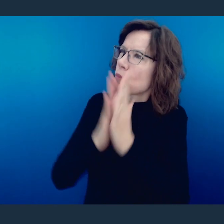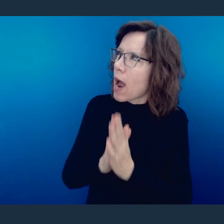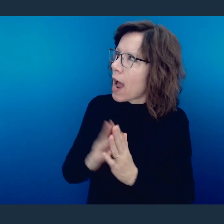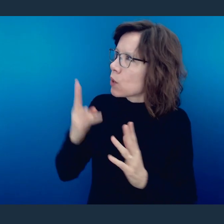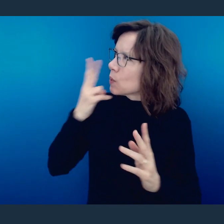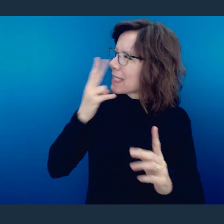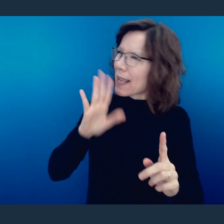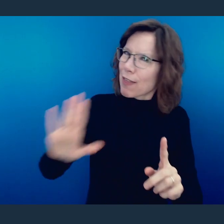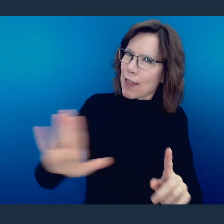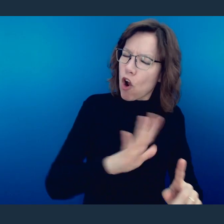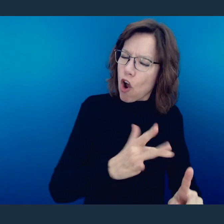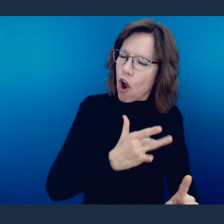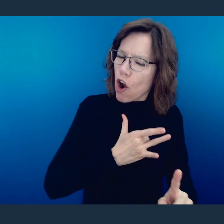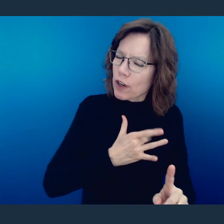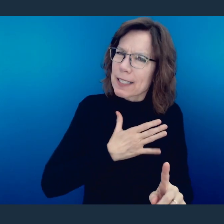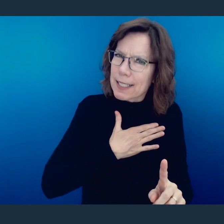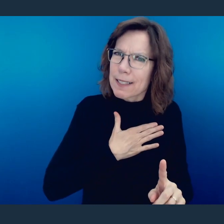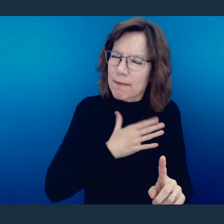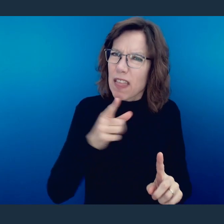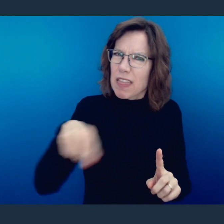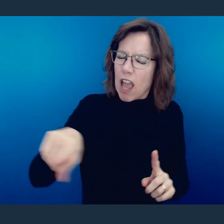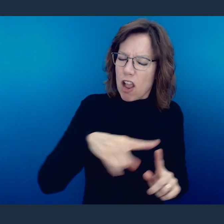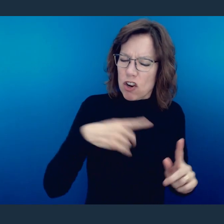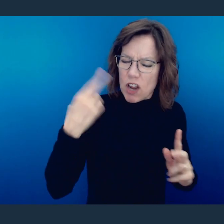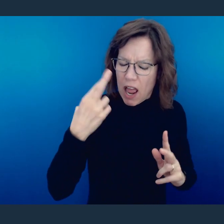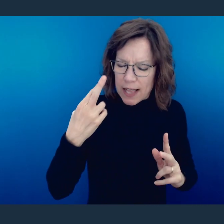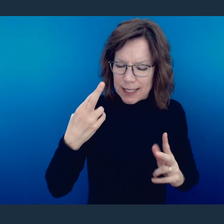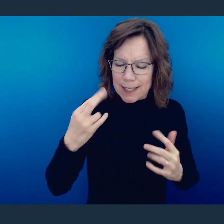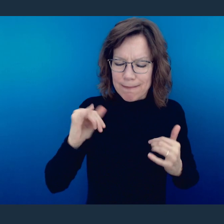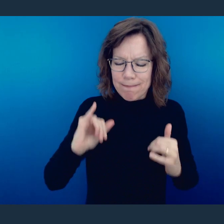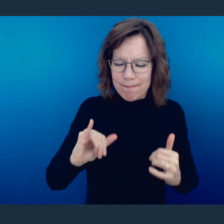even now that You would hear their hearts, that even now that they recognize that if